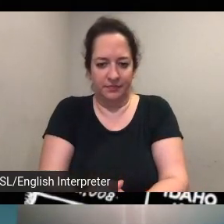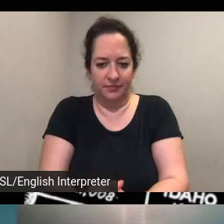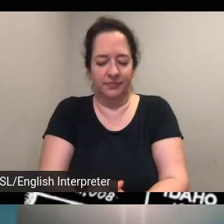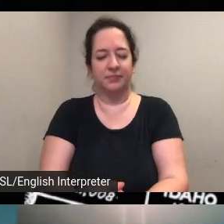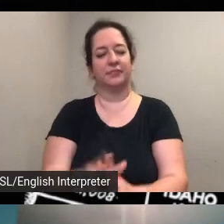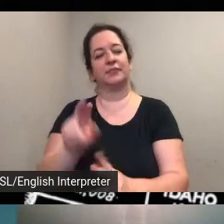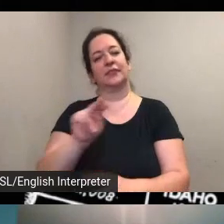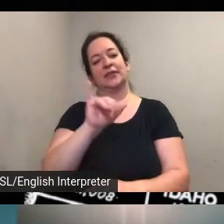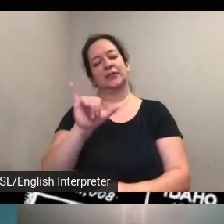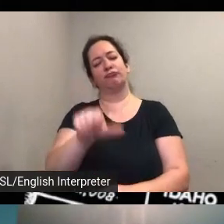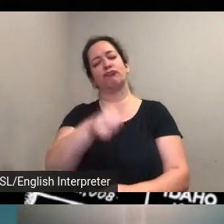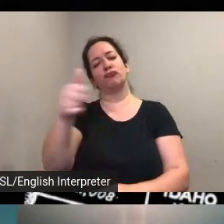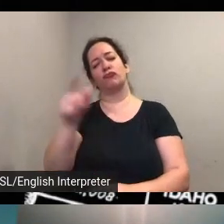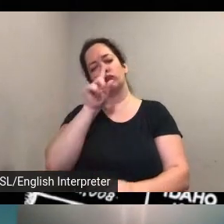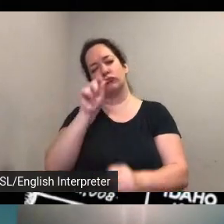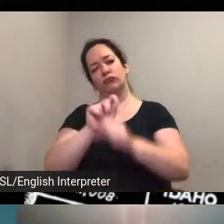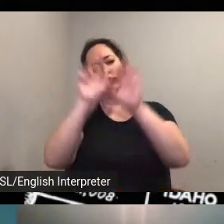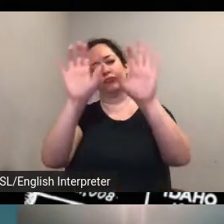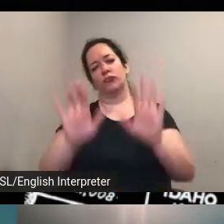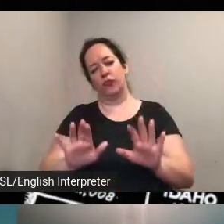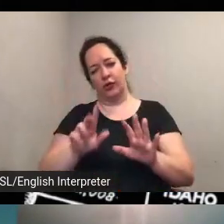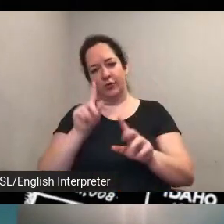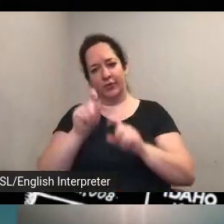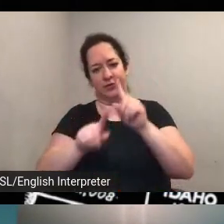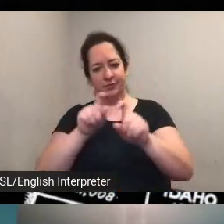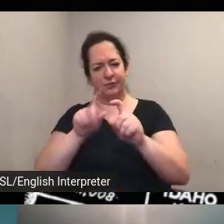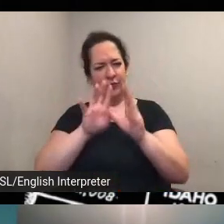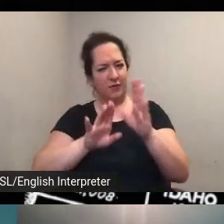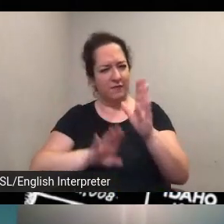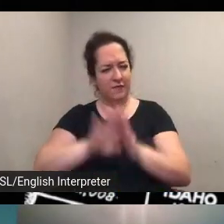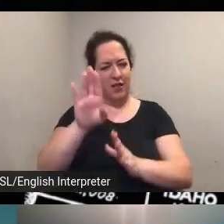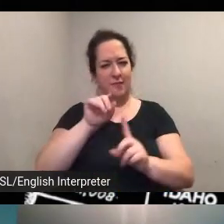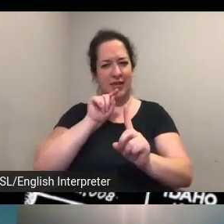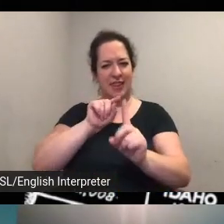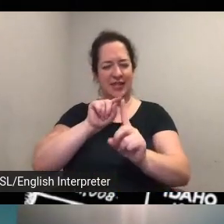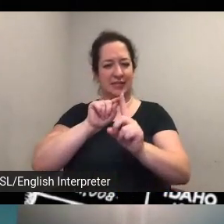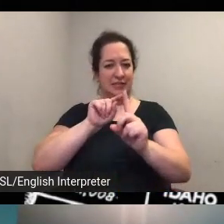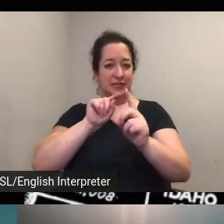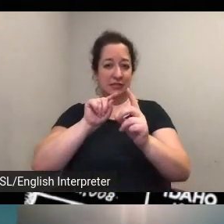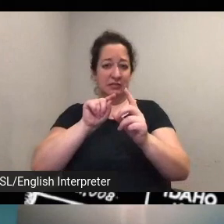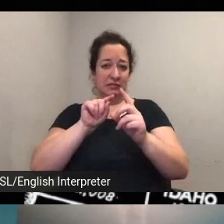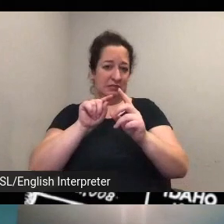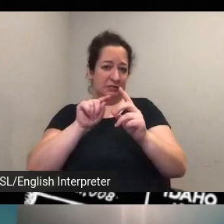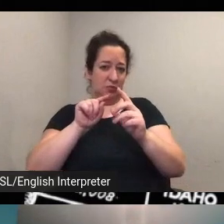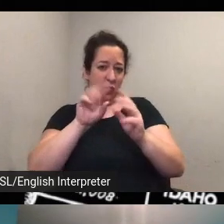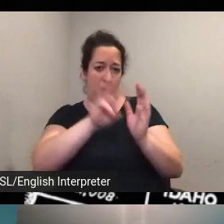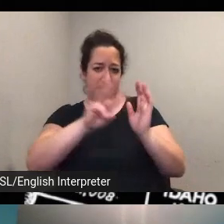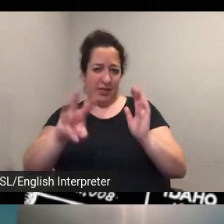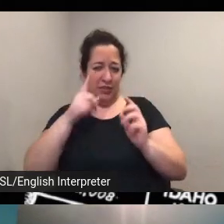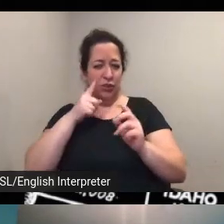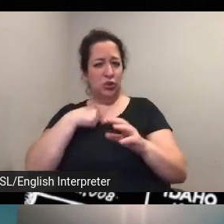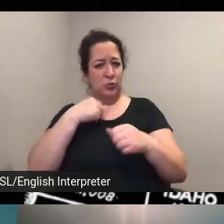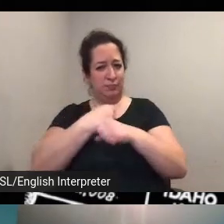developing the site did you work to make it accessible to people who use screen readers for example